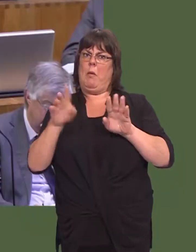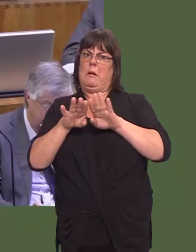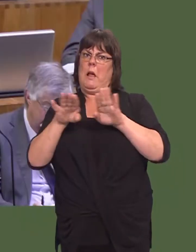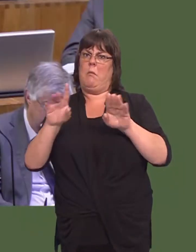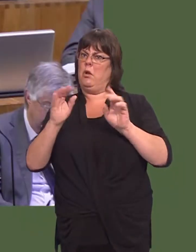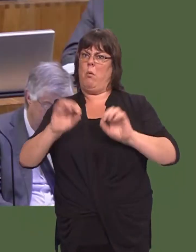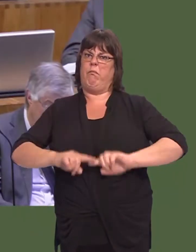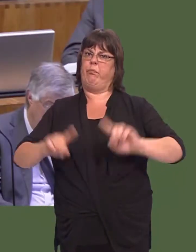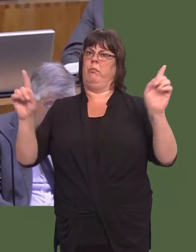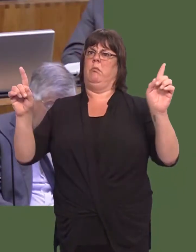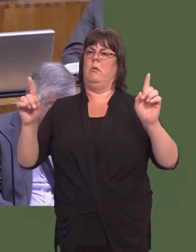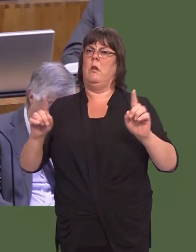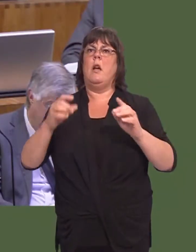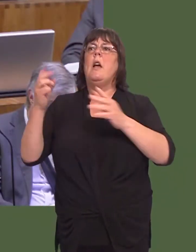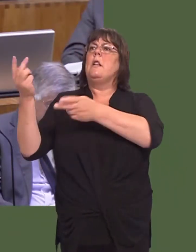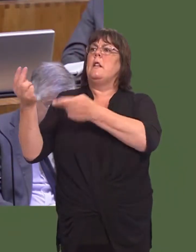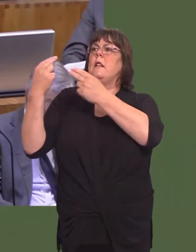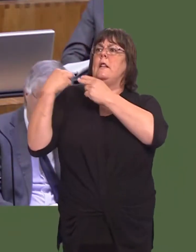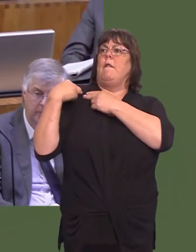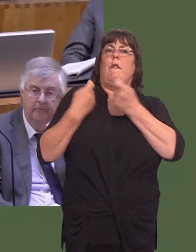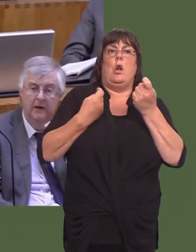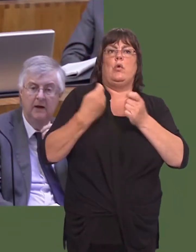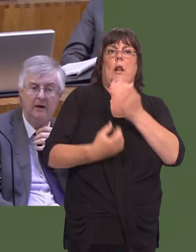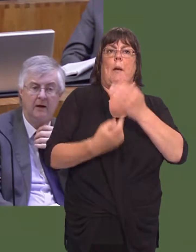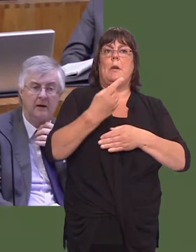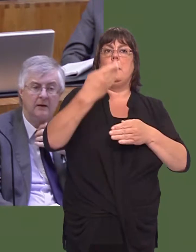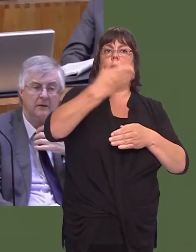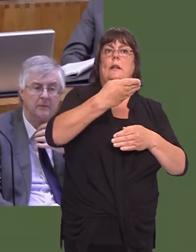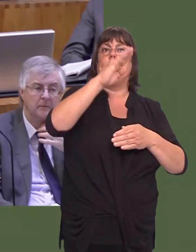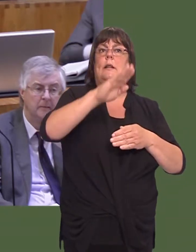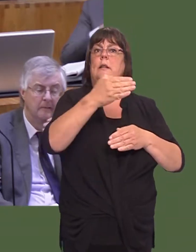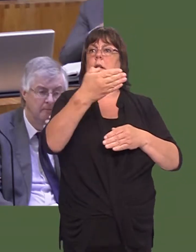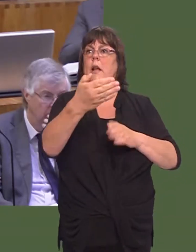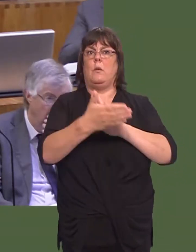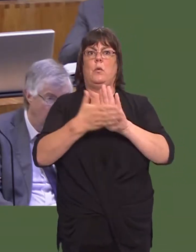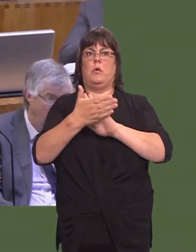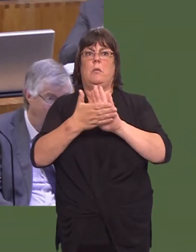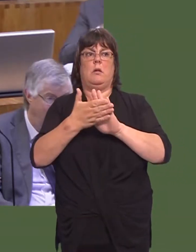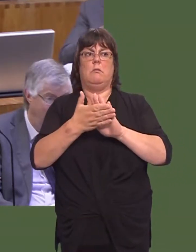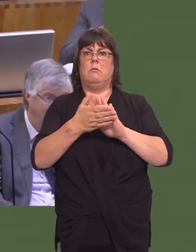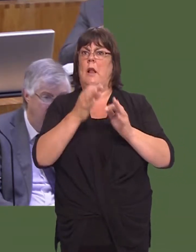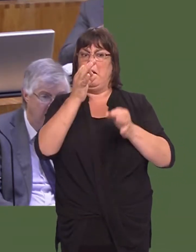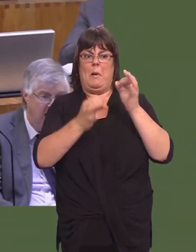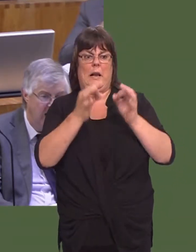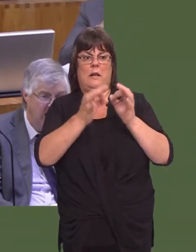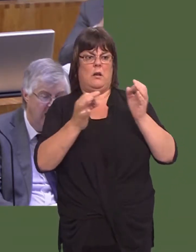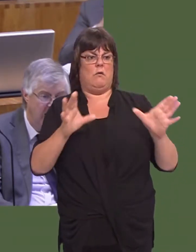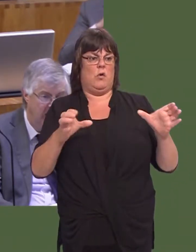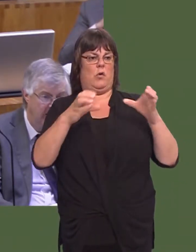The leader of Plaid Cymru might have noticed that devolution occurred in 1999, and, on that basis, itís not possible for political parties who have a presence in the different